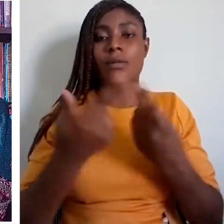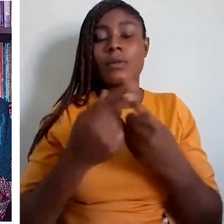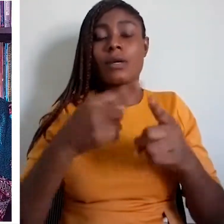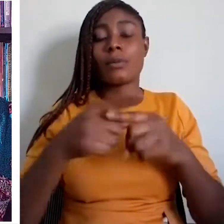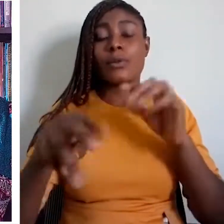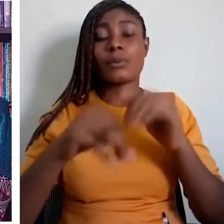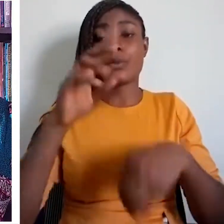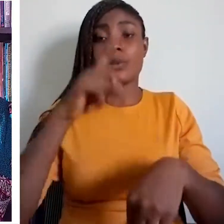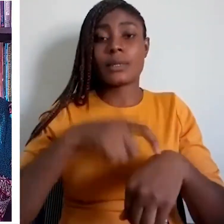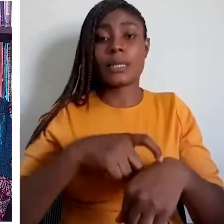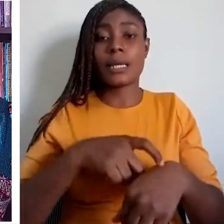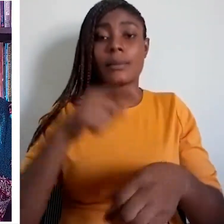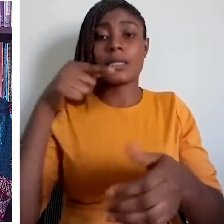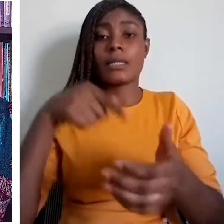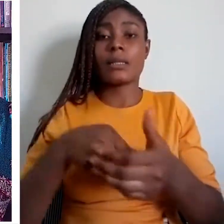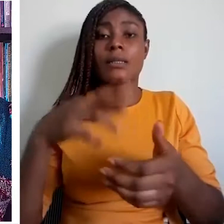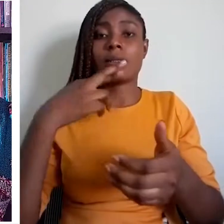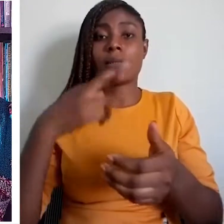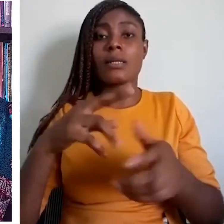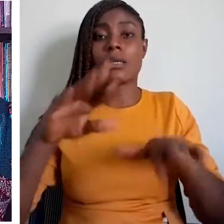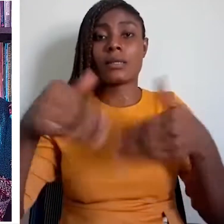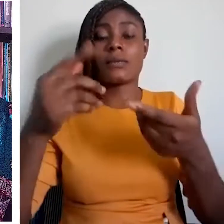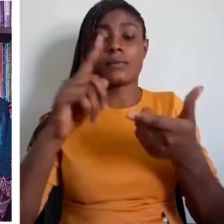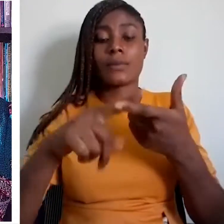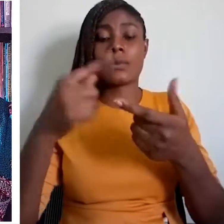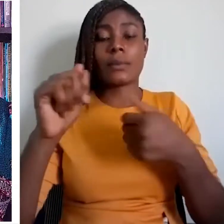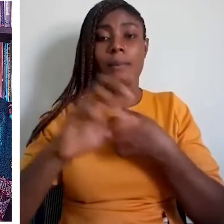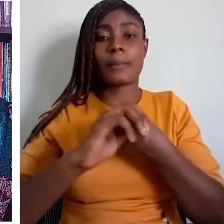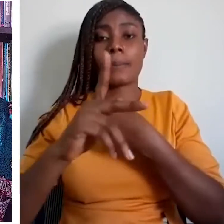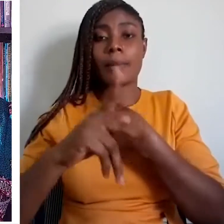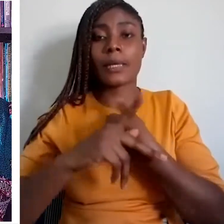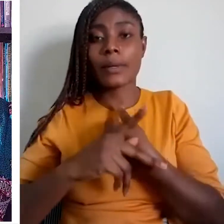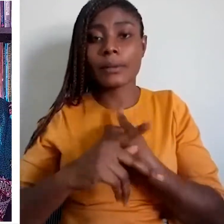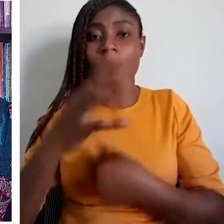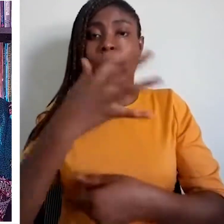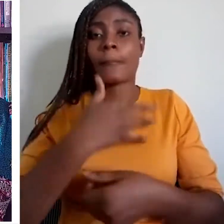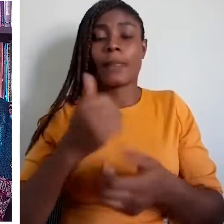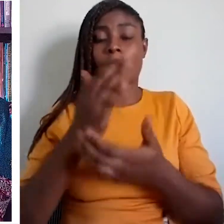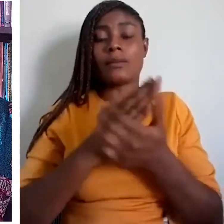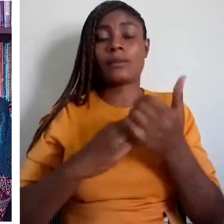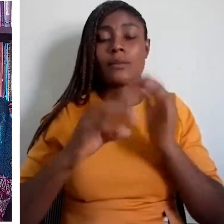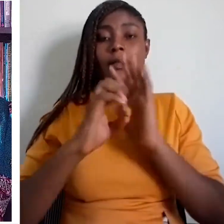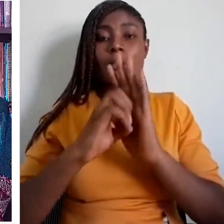Indigenous Languages Indigenous languages are languages spoken by indigenous people.